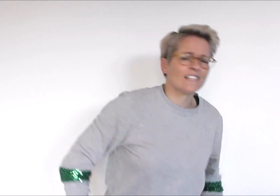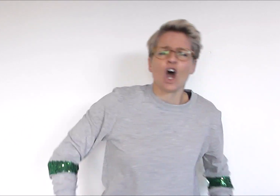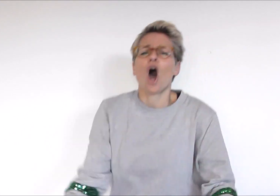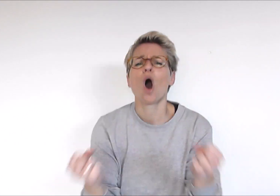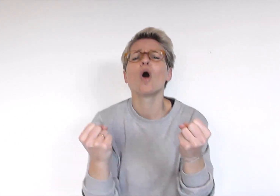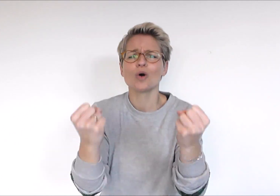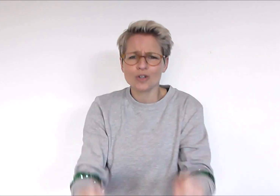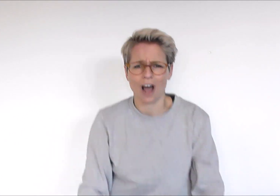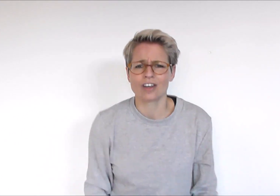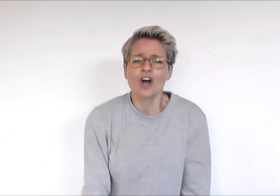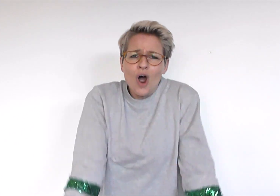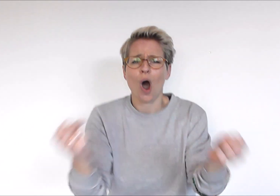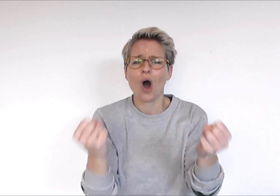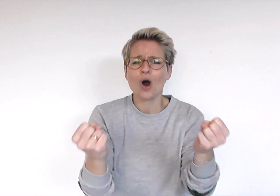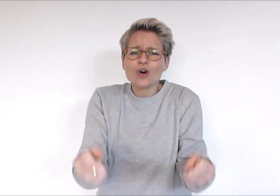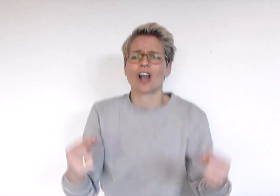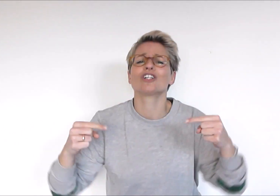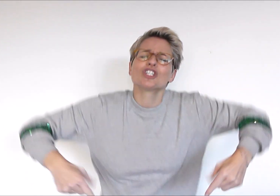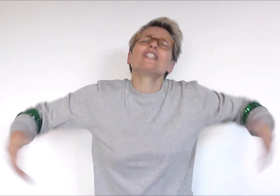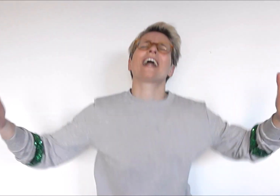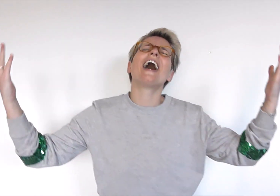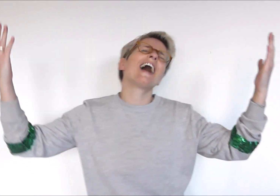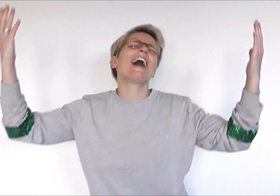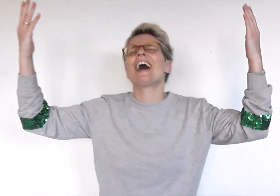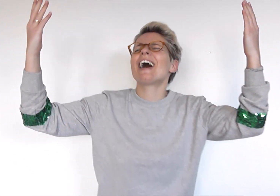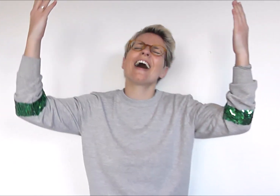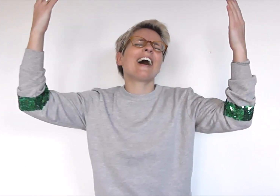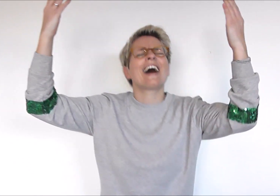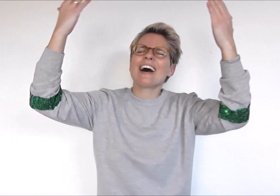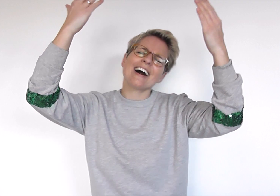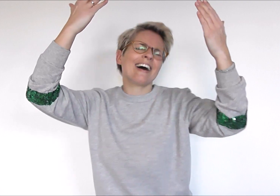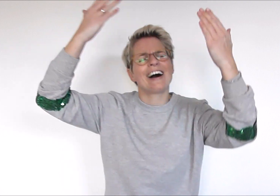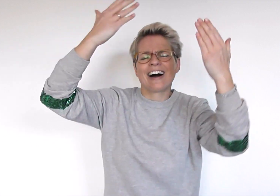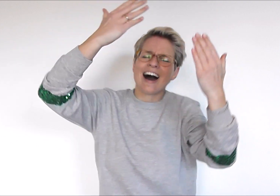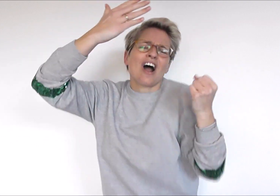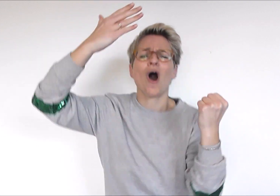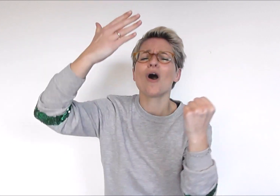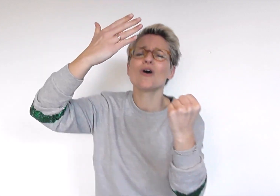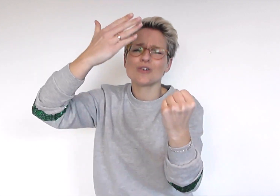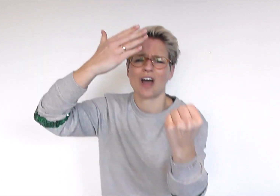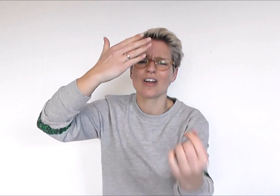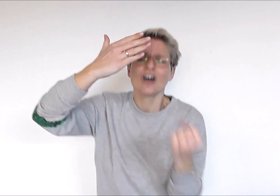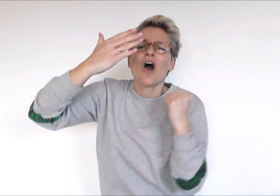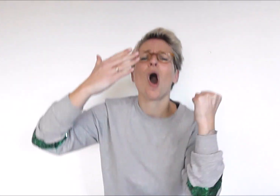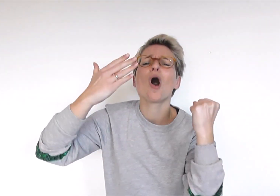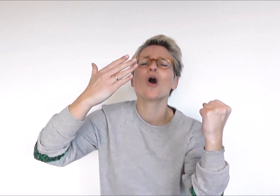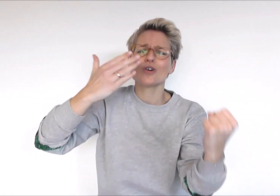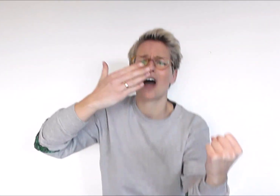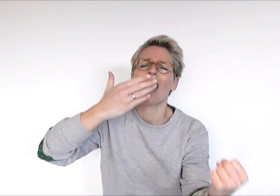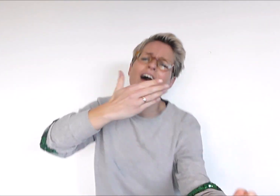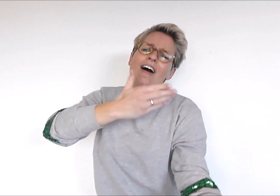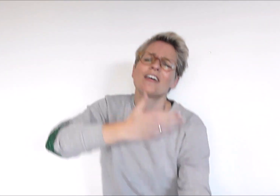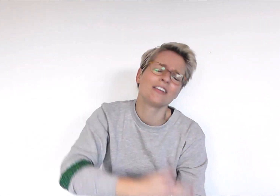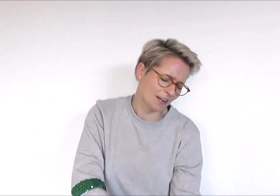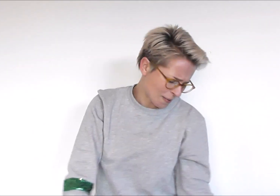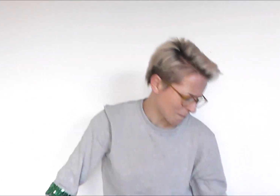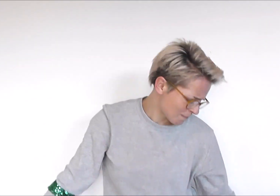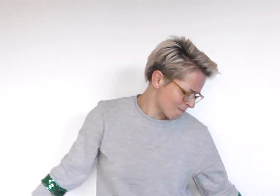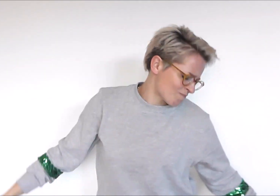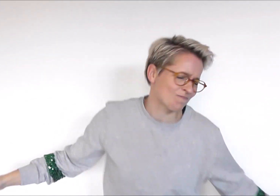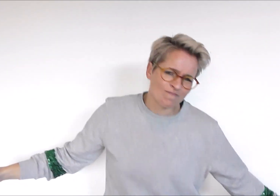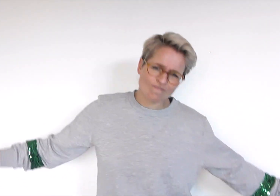Hold on Hold on Tonight Hold on Hold on